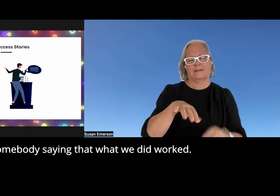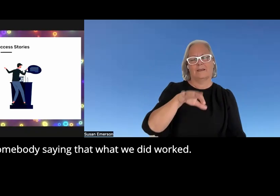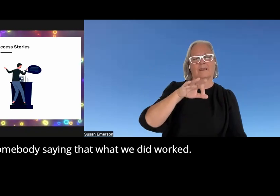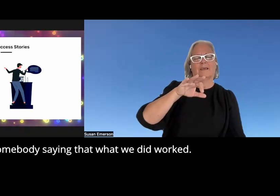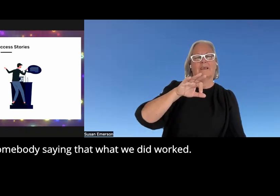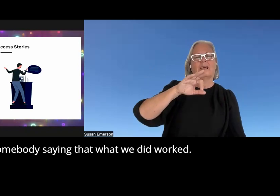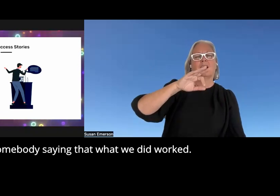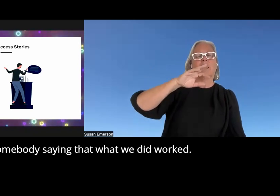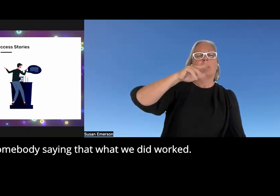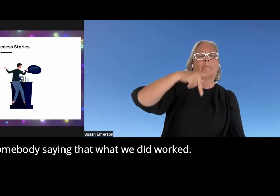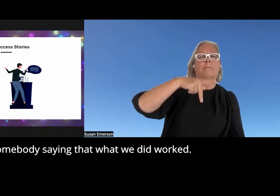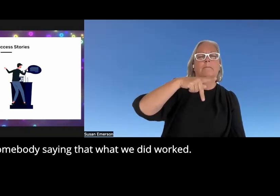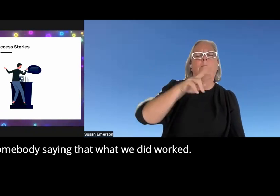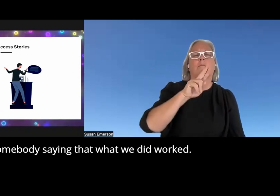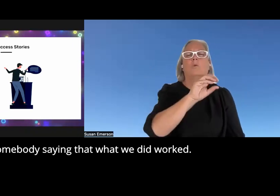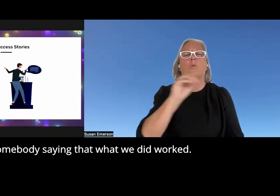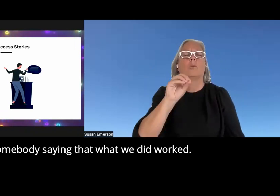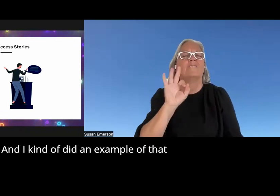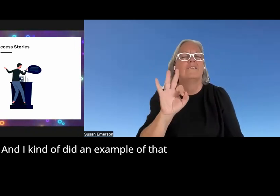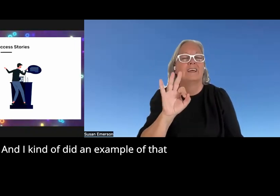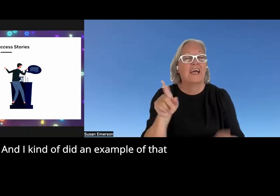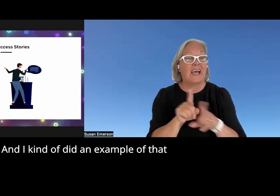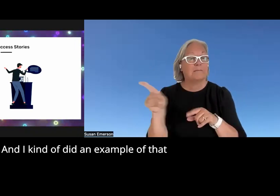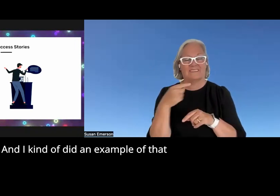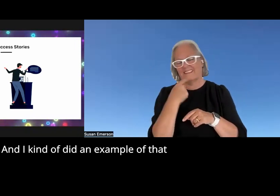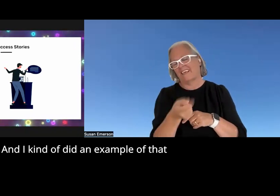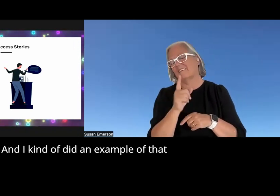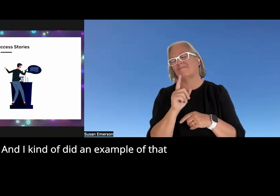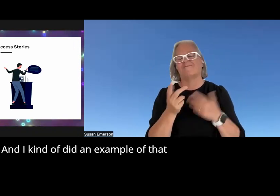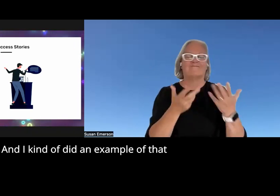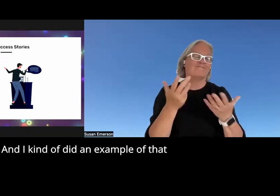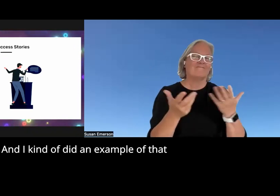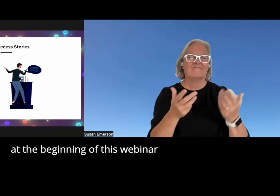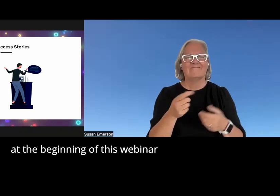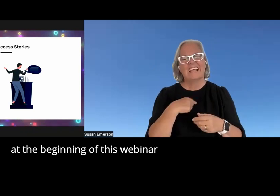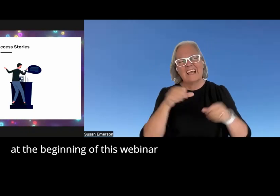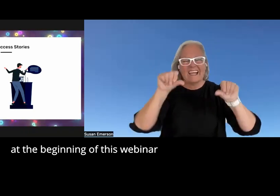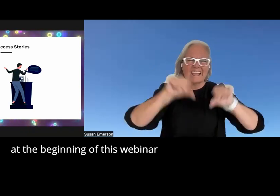saying that what we did worked and I showed I kind of did an example of that at the beginning of this